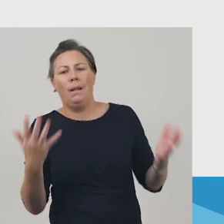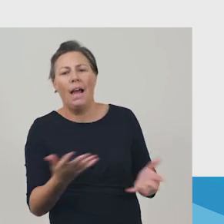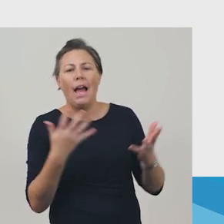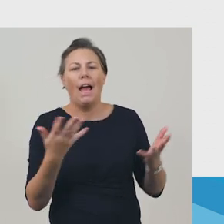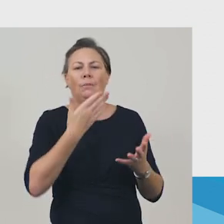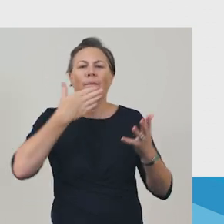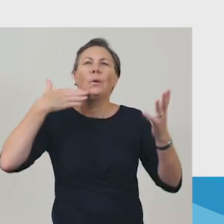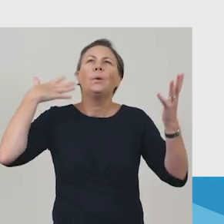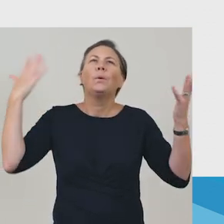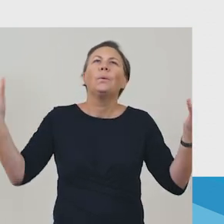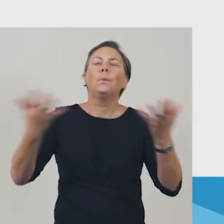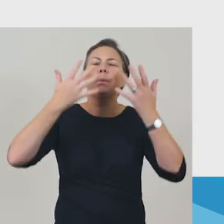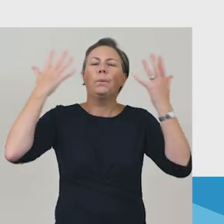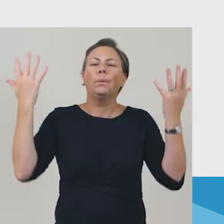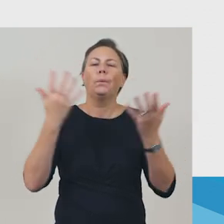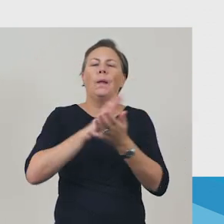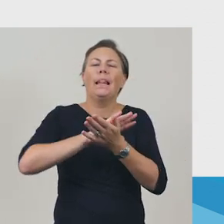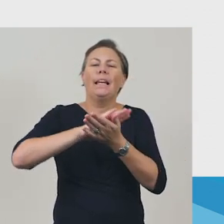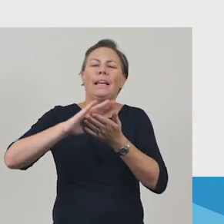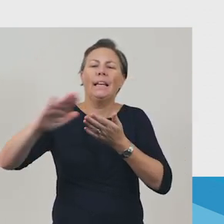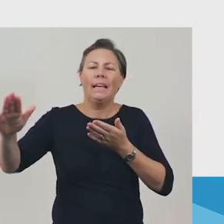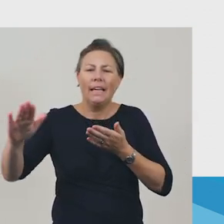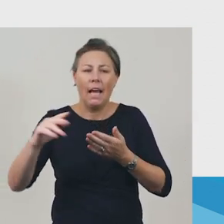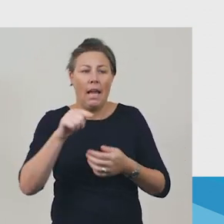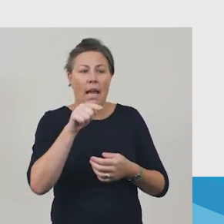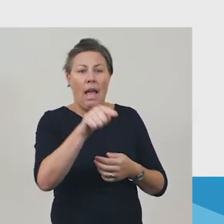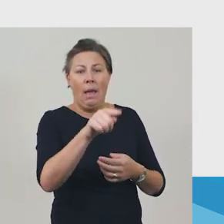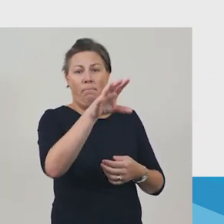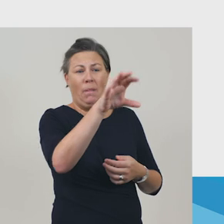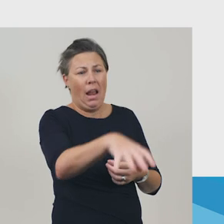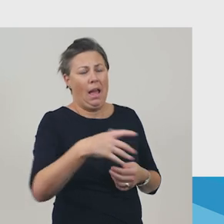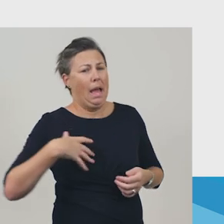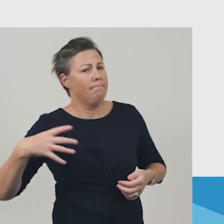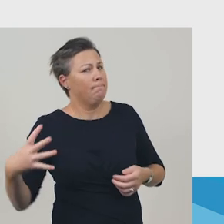There a place I have to go where the water is aquamarine.